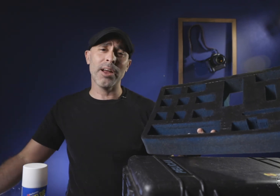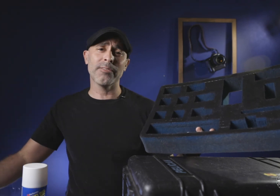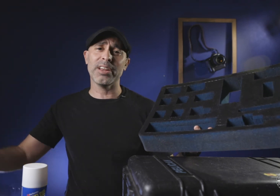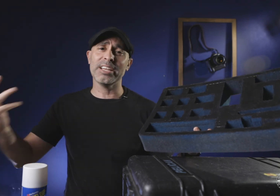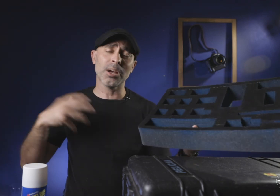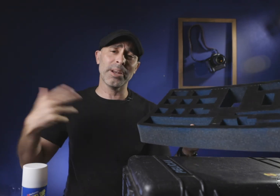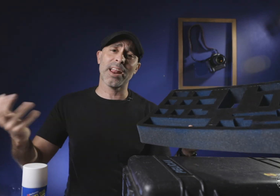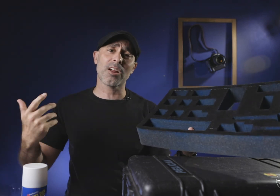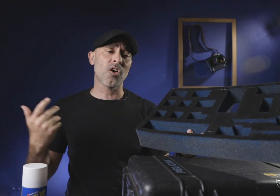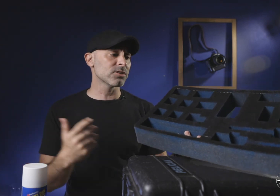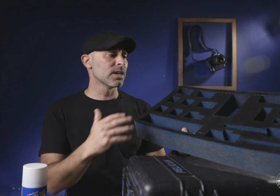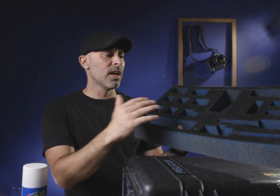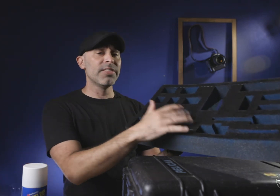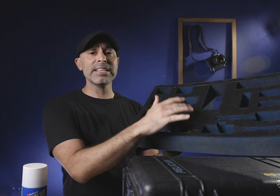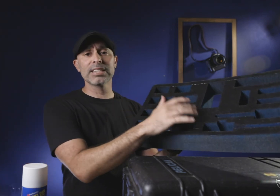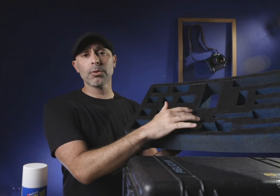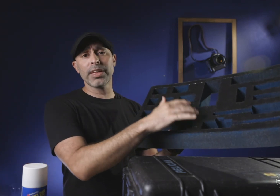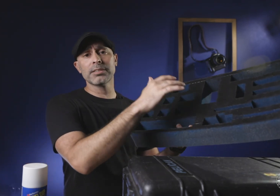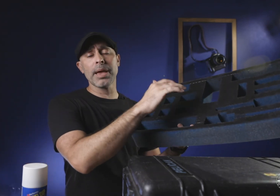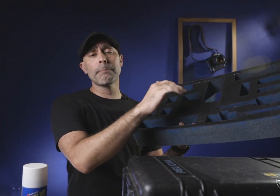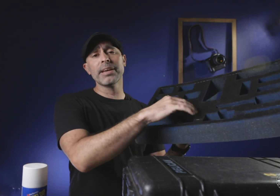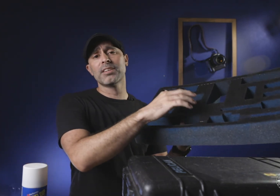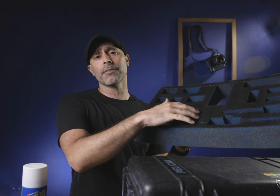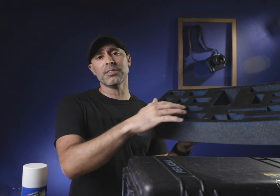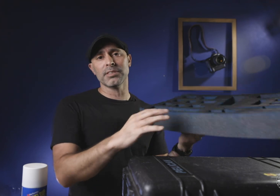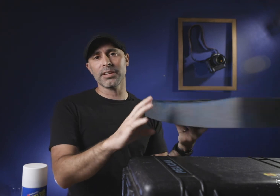every day jumping in our cars these little things make big differences and